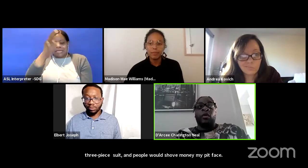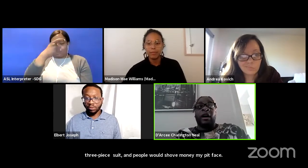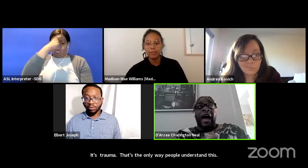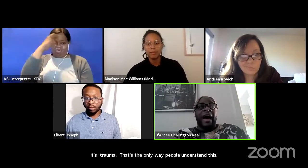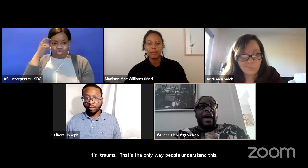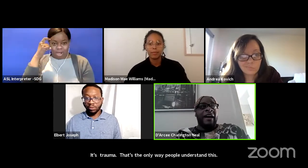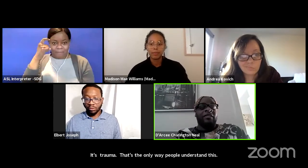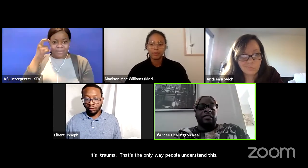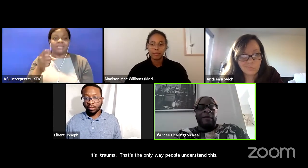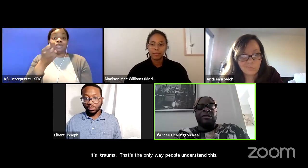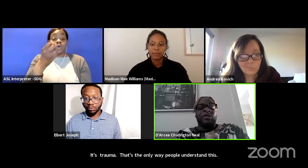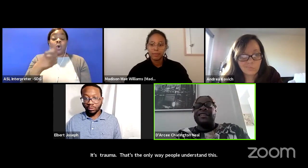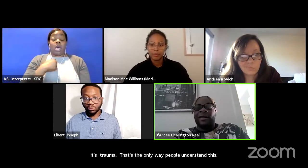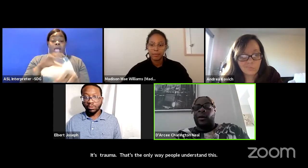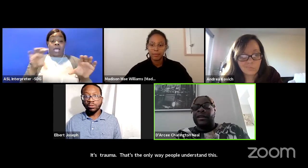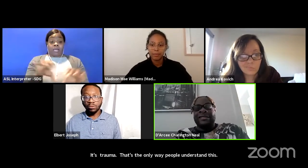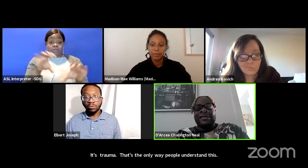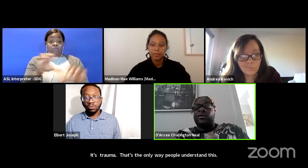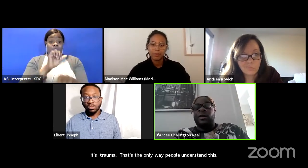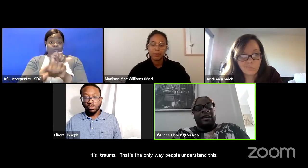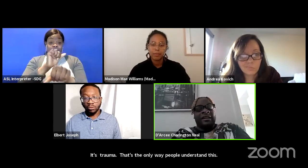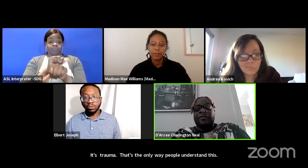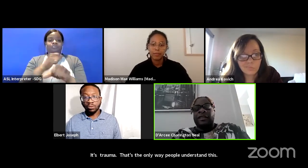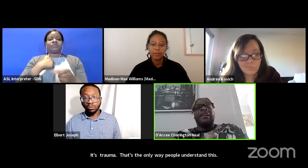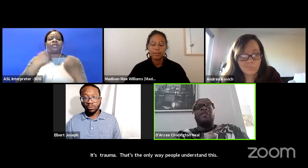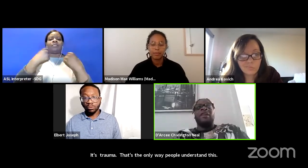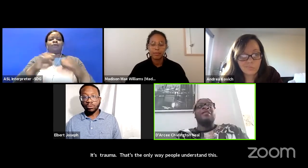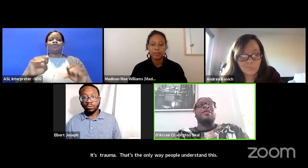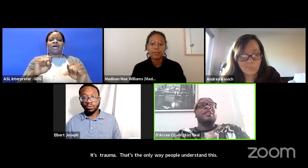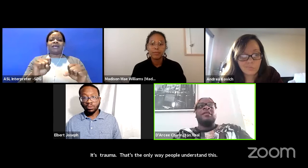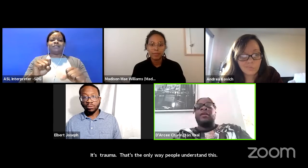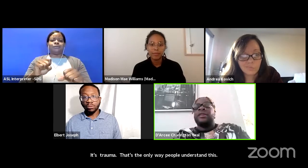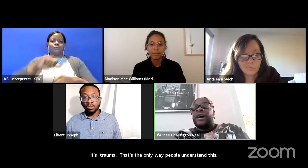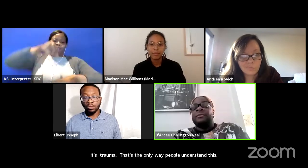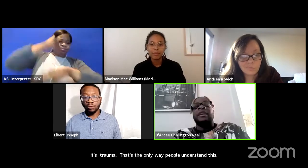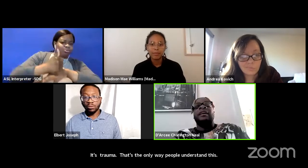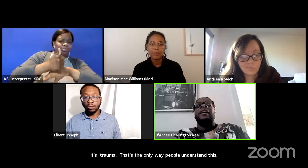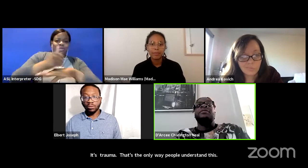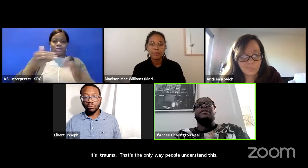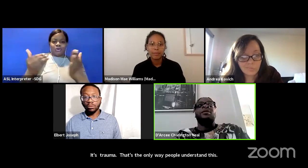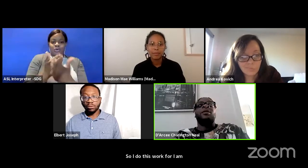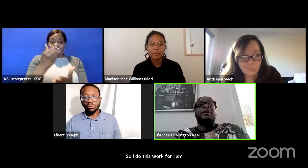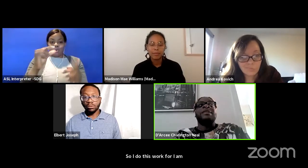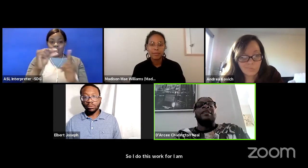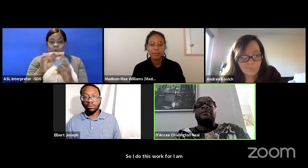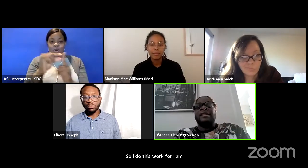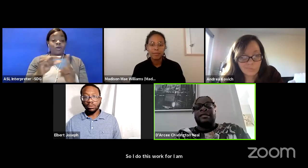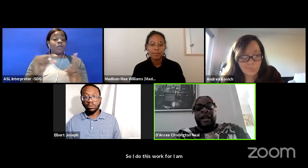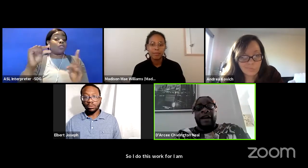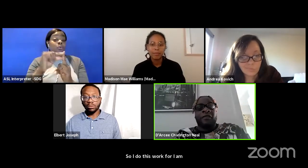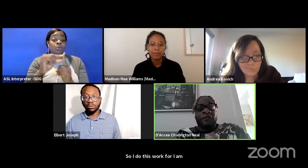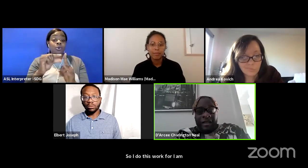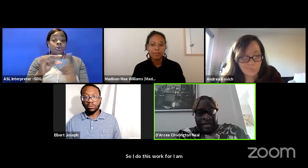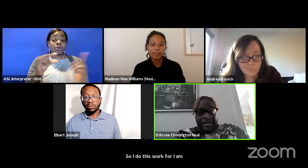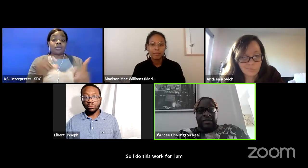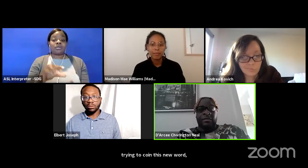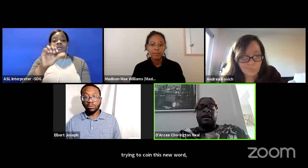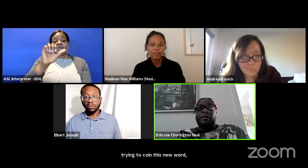where I have a I'm trying to claim this new word, that if if y'all know it, y'all got credit me. So the word I'm talking about is called Afro Phantasm